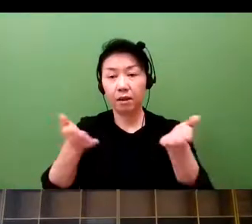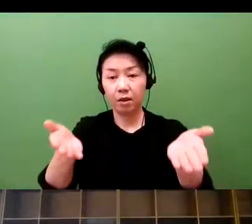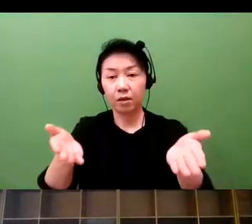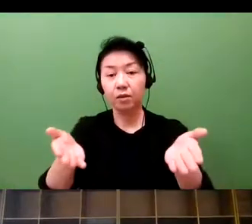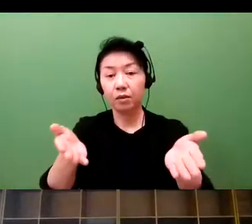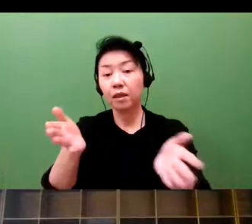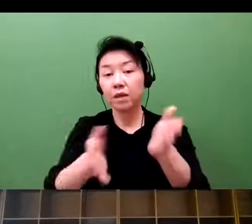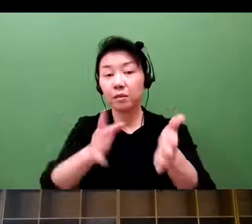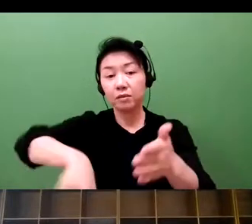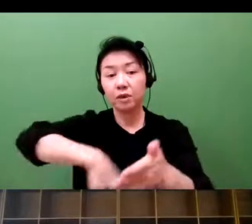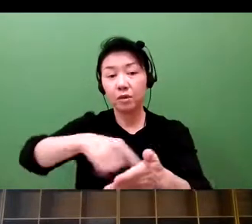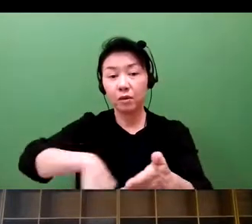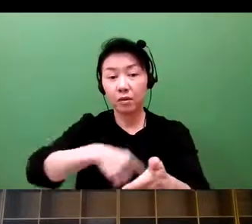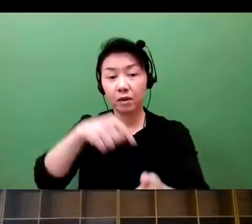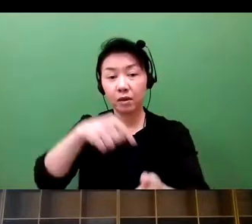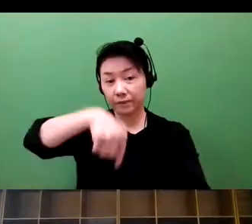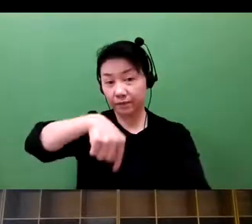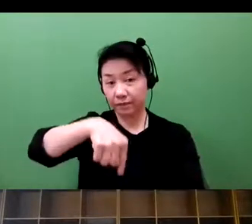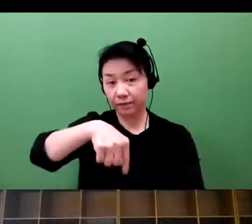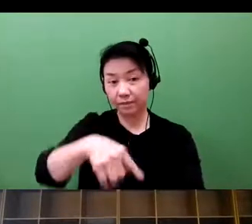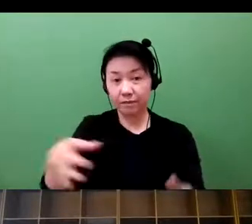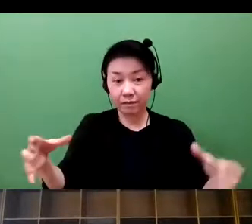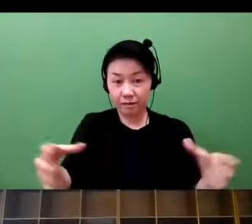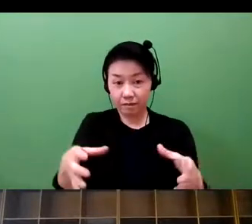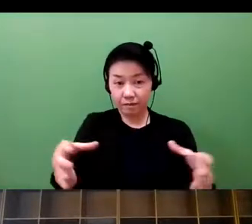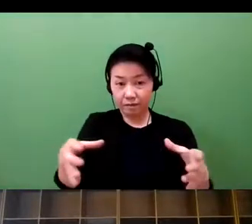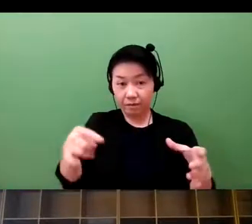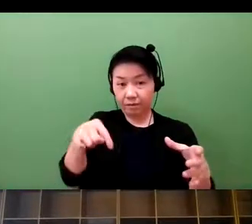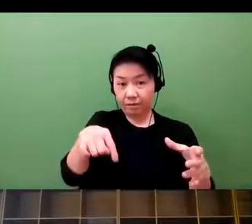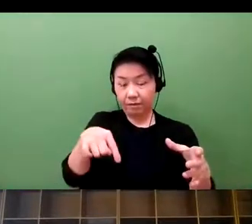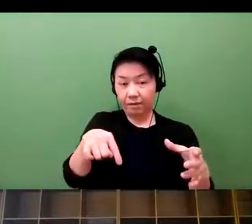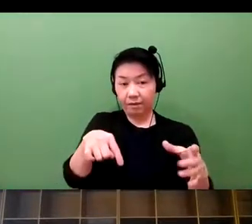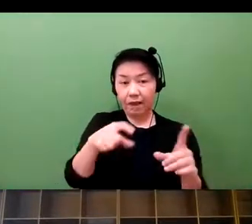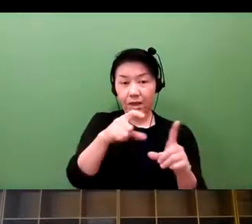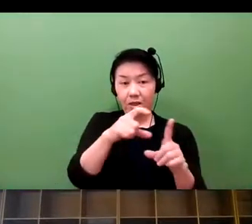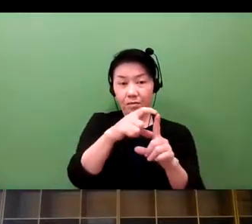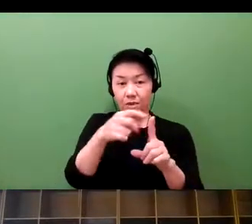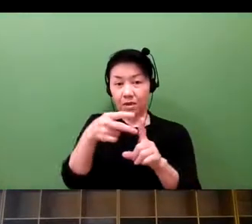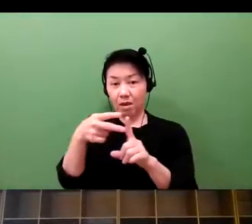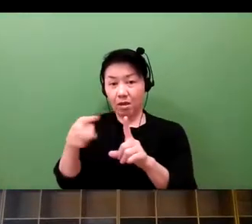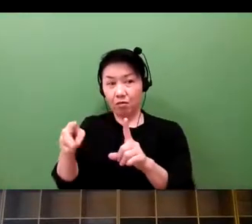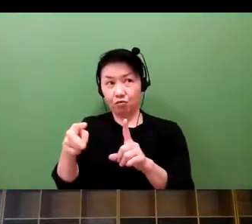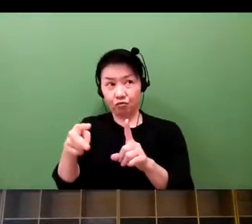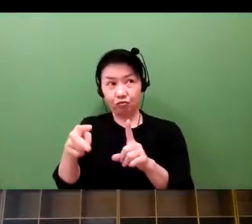These are the services that have been rolled out by MedPeer. We also the collective intelligence we